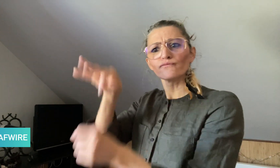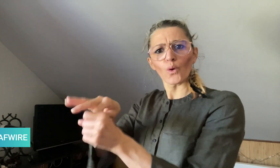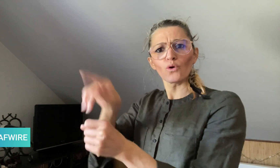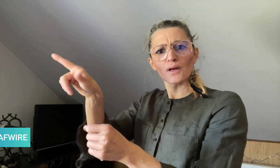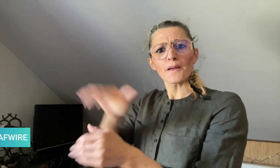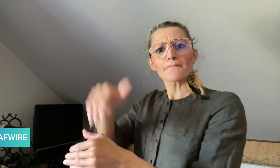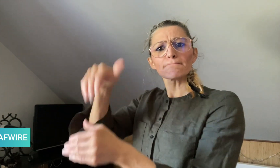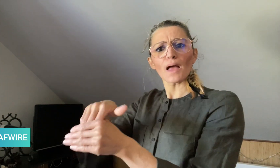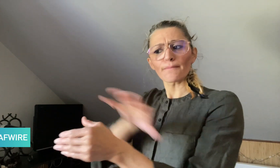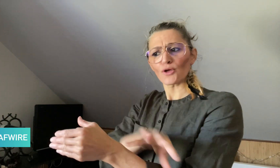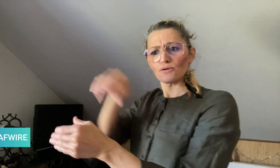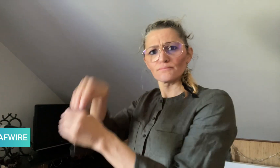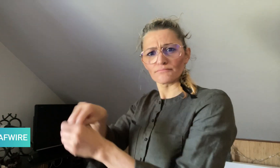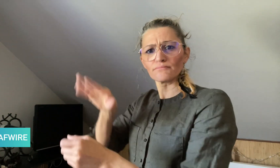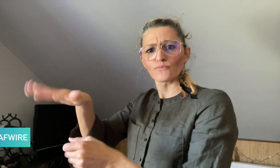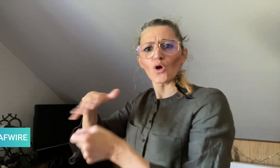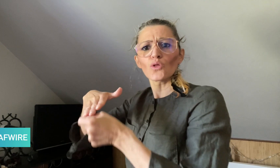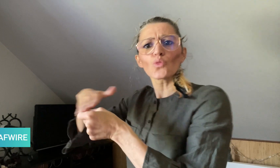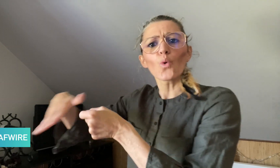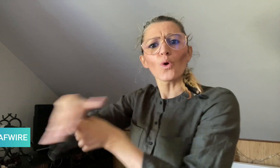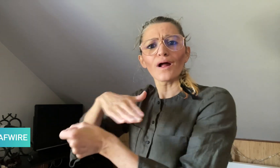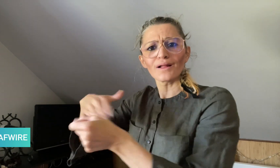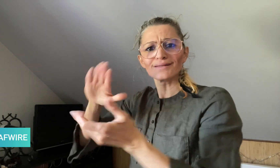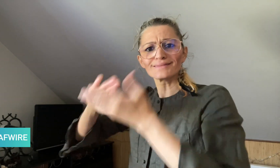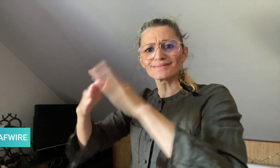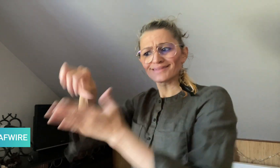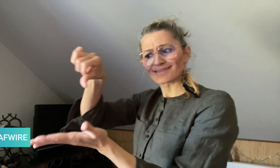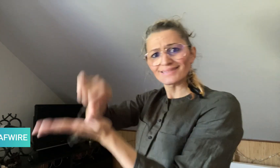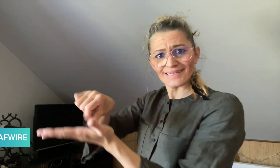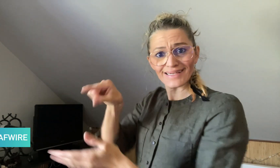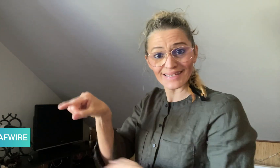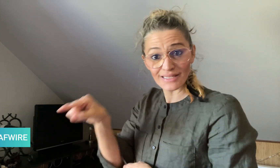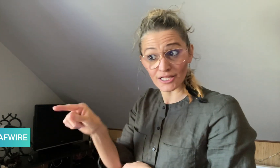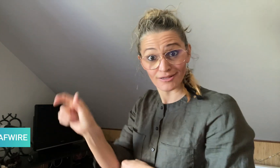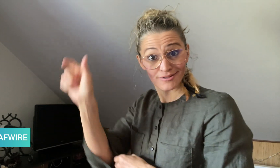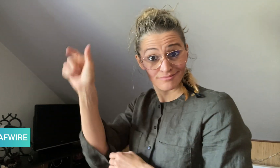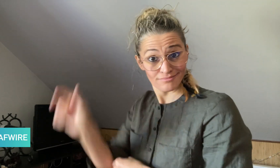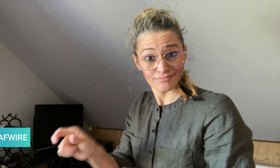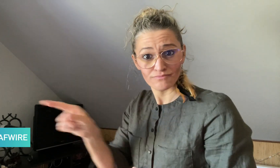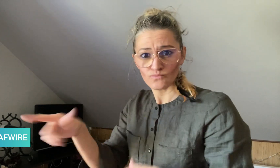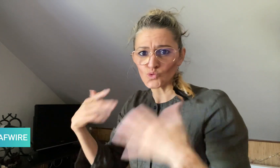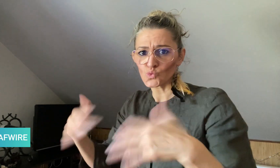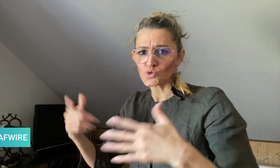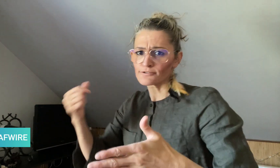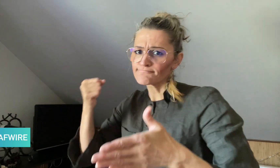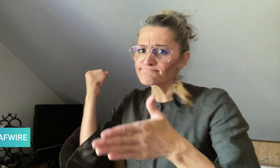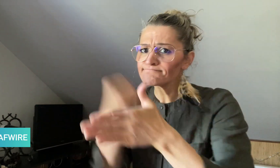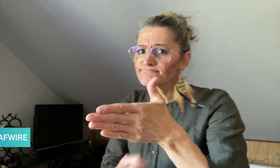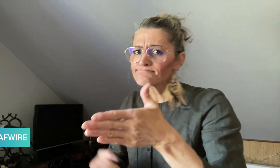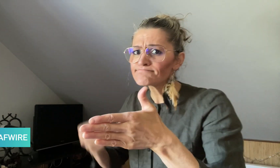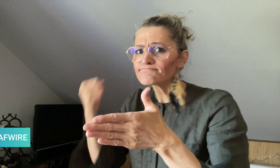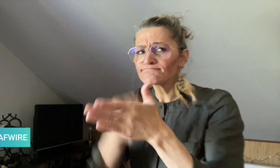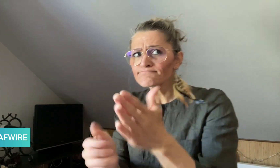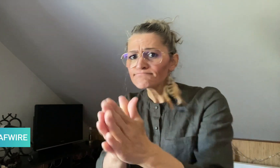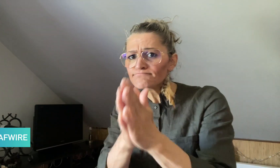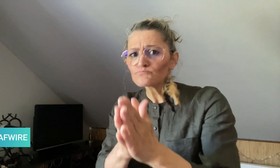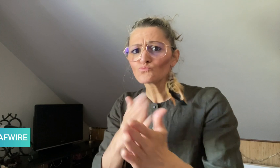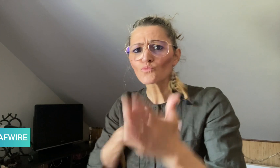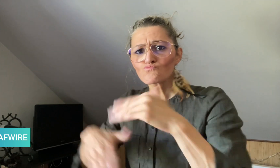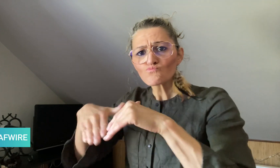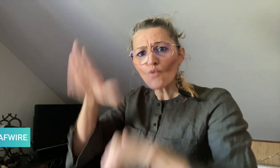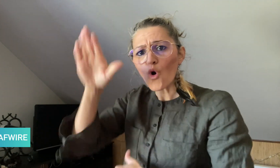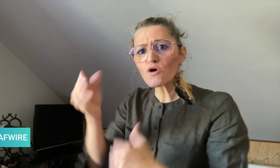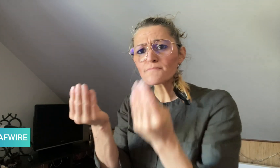who advocated for adding the money to the budget, explained